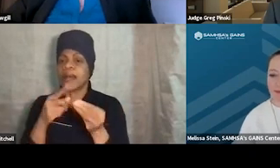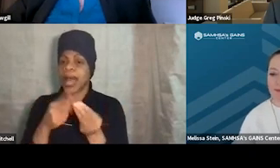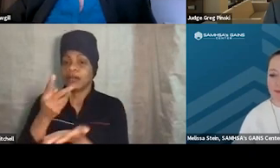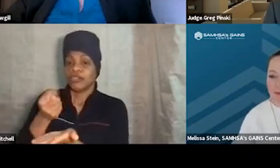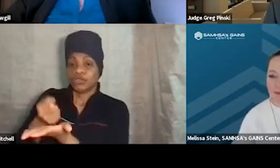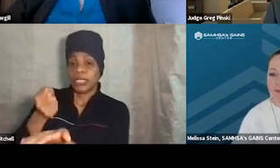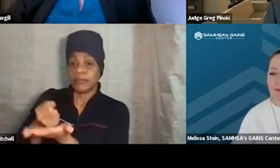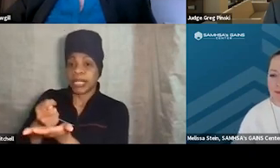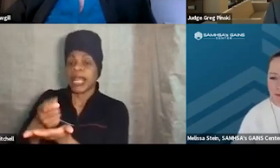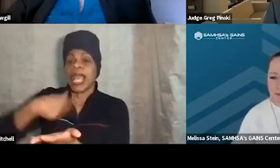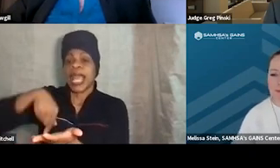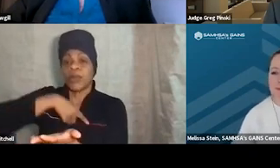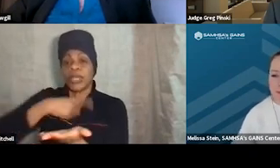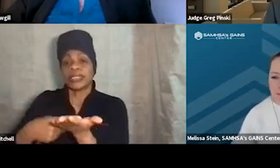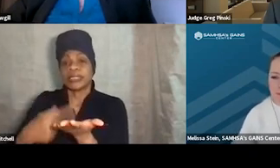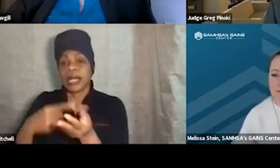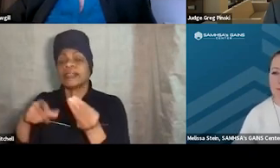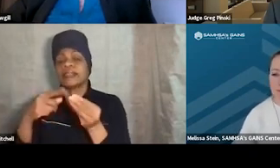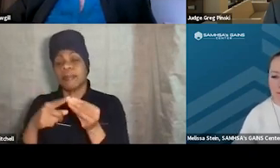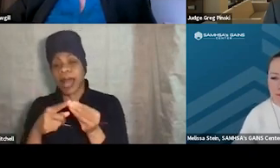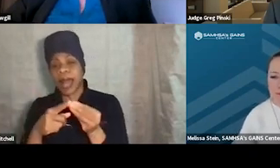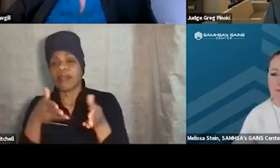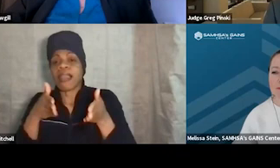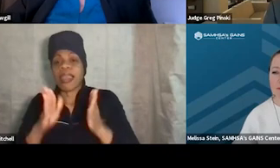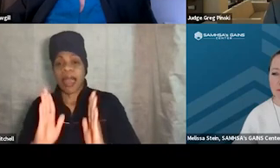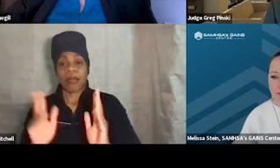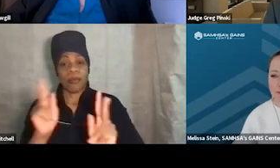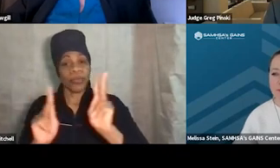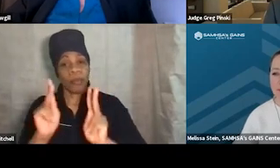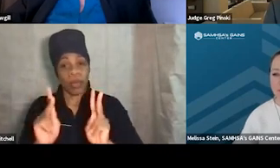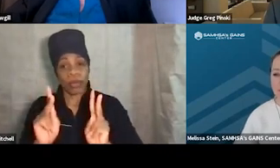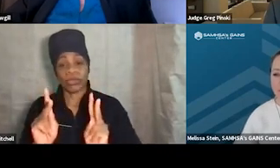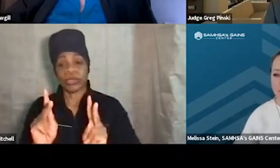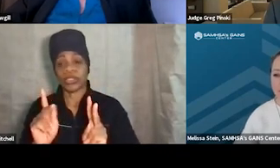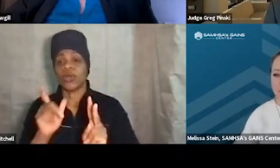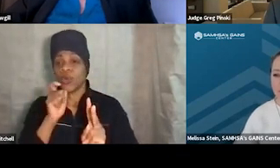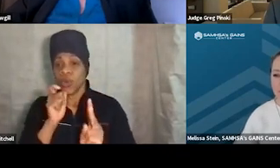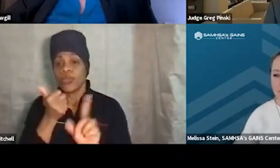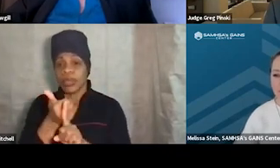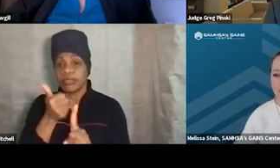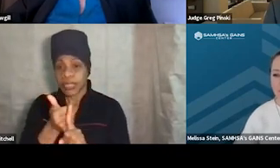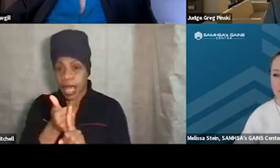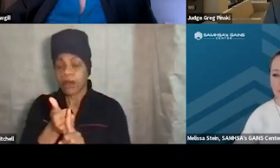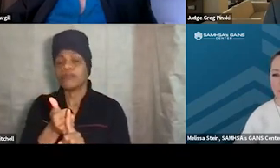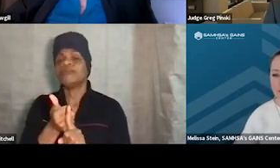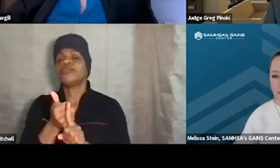And we'll really talk about letting the person attend, you know, go to the treatment, get their buy-in with it,